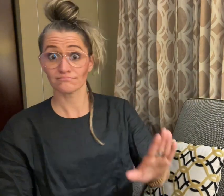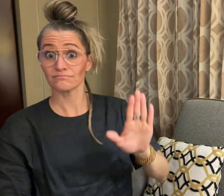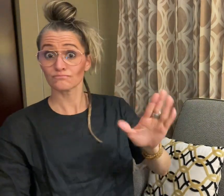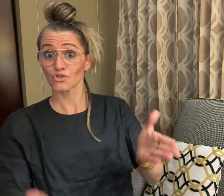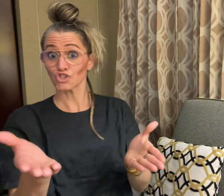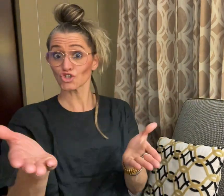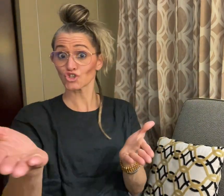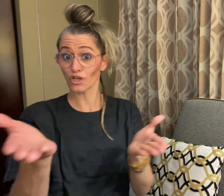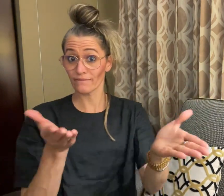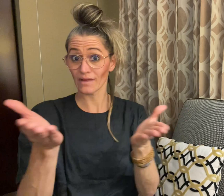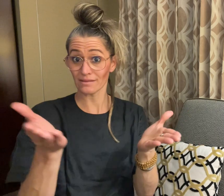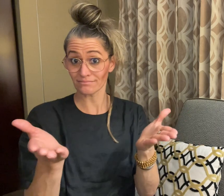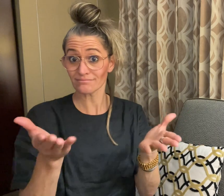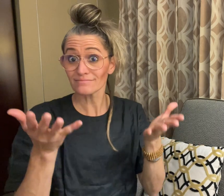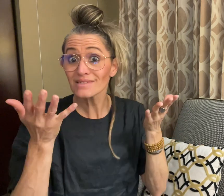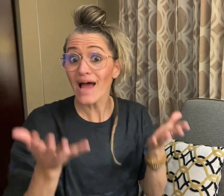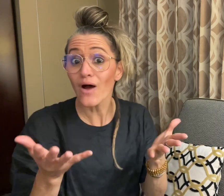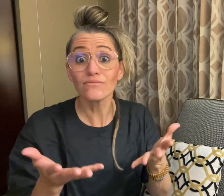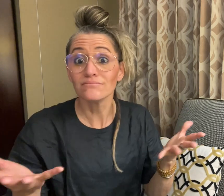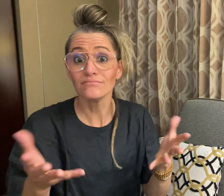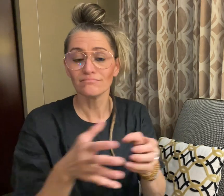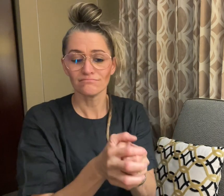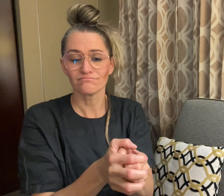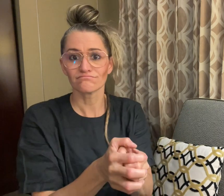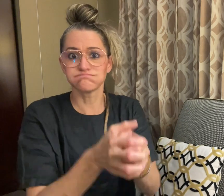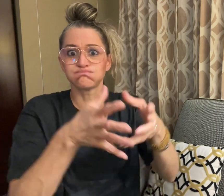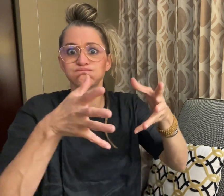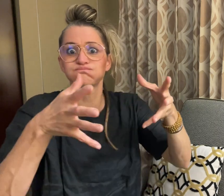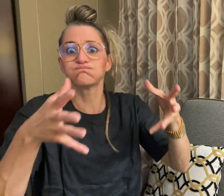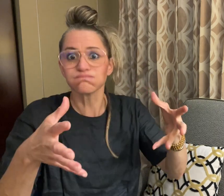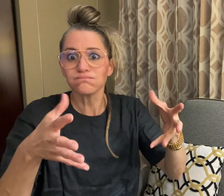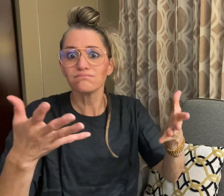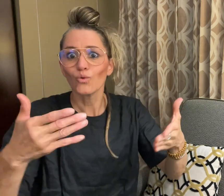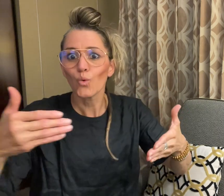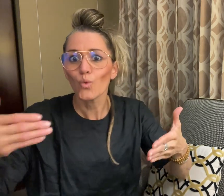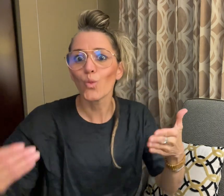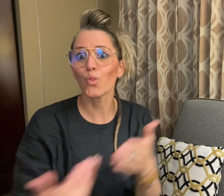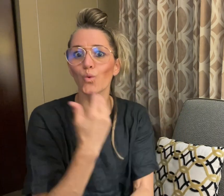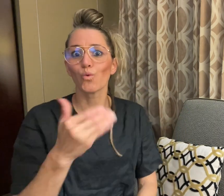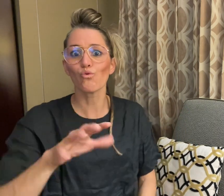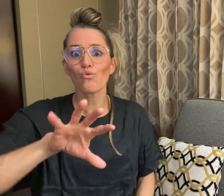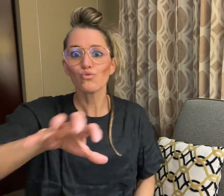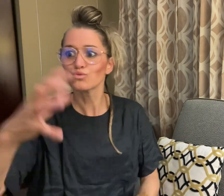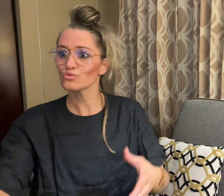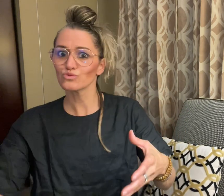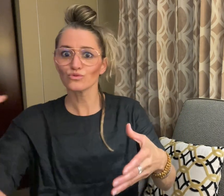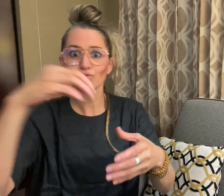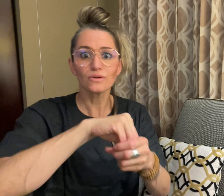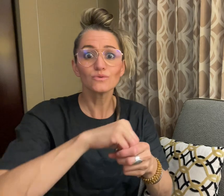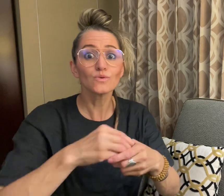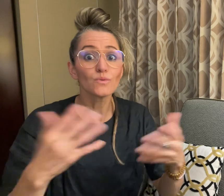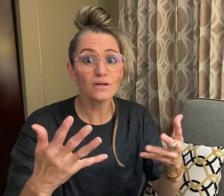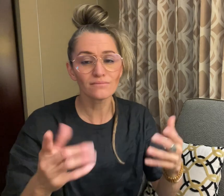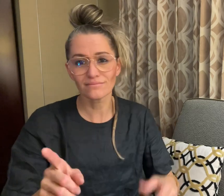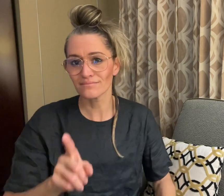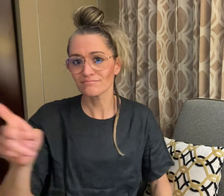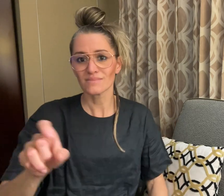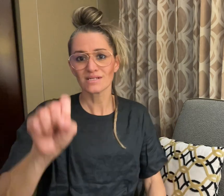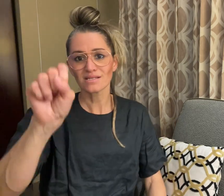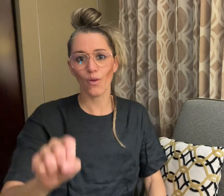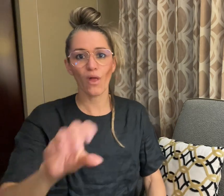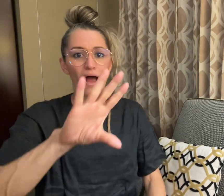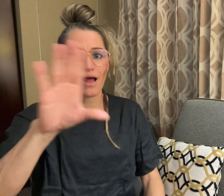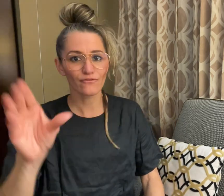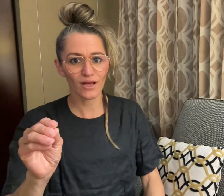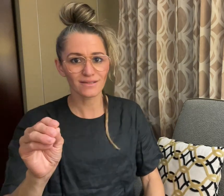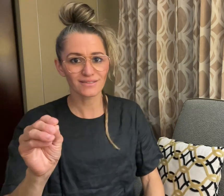services to include a new country, South Africa.